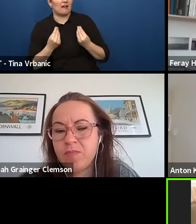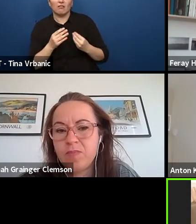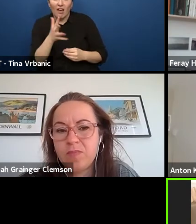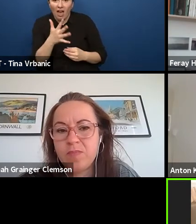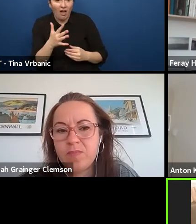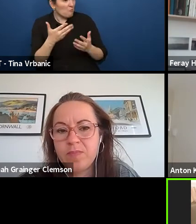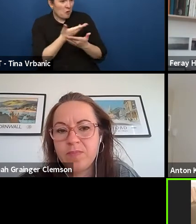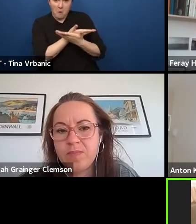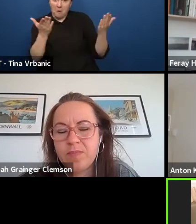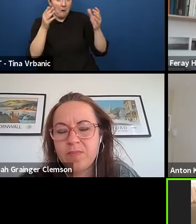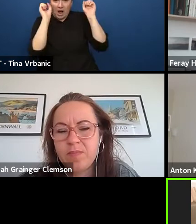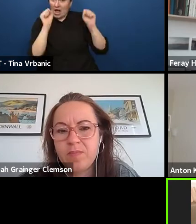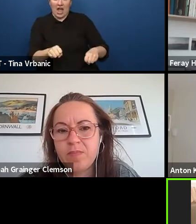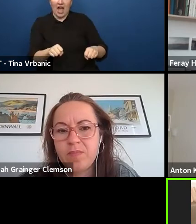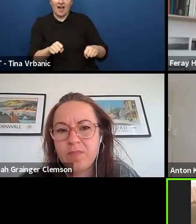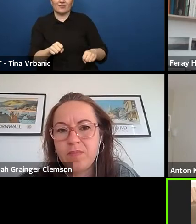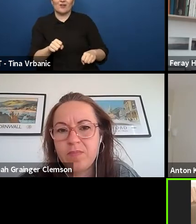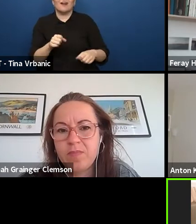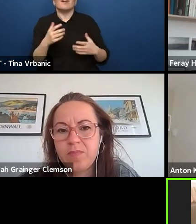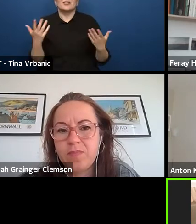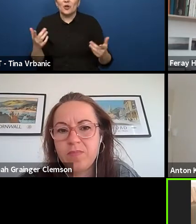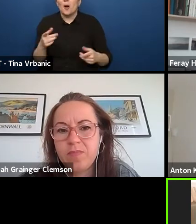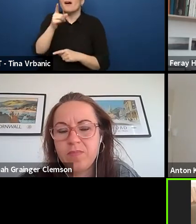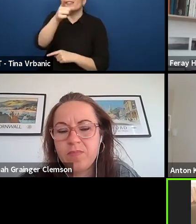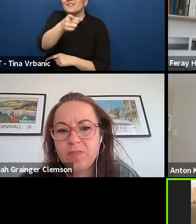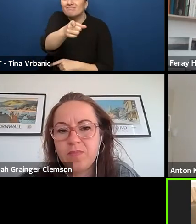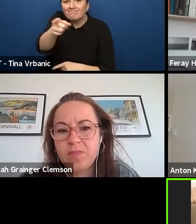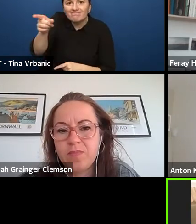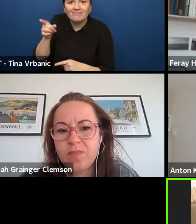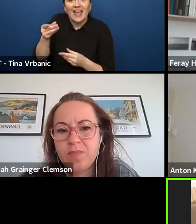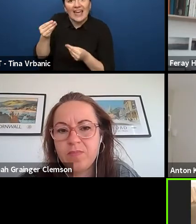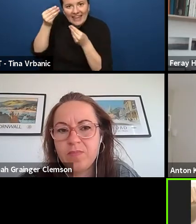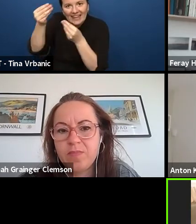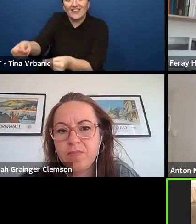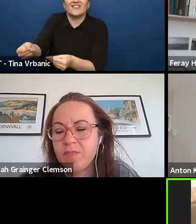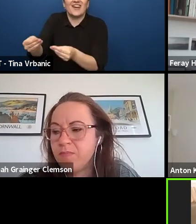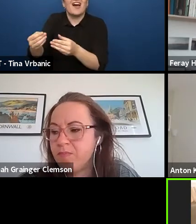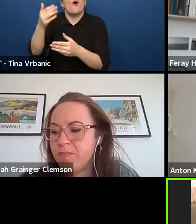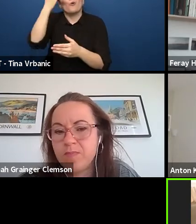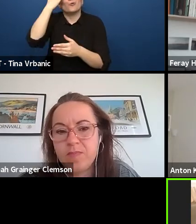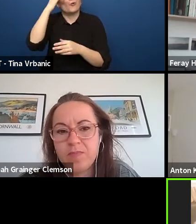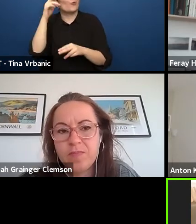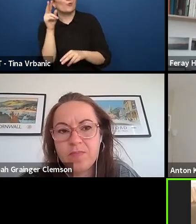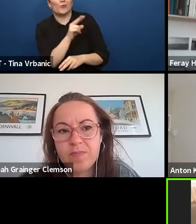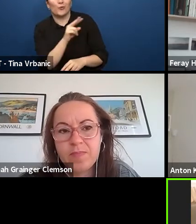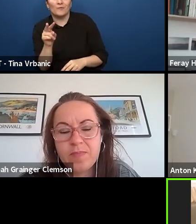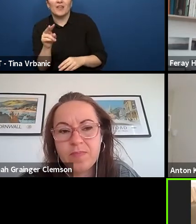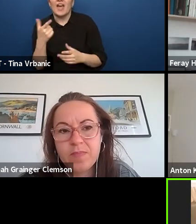that is able to go against the boomerang effect. The boomerang effect is the effect